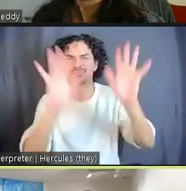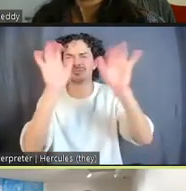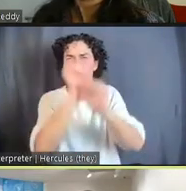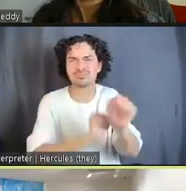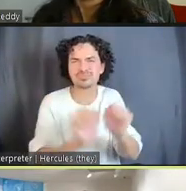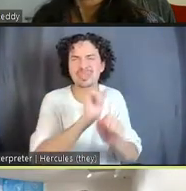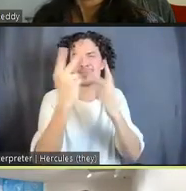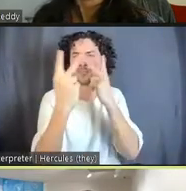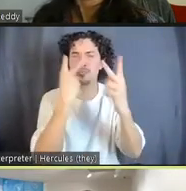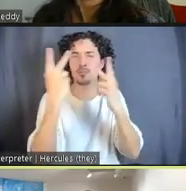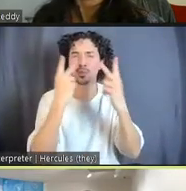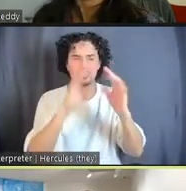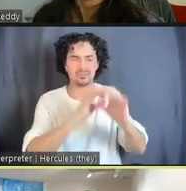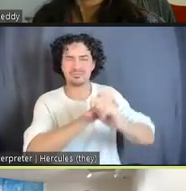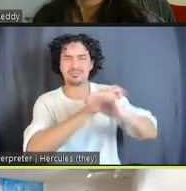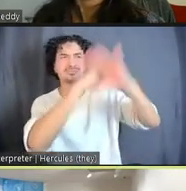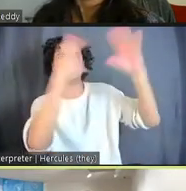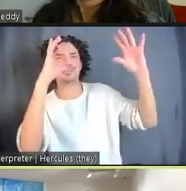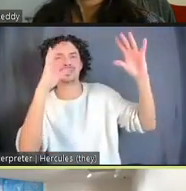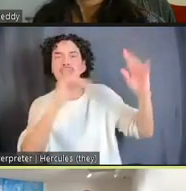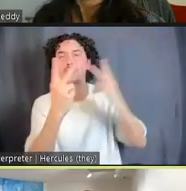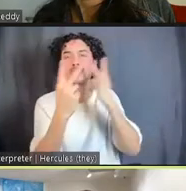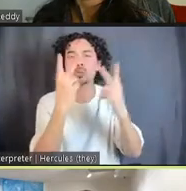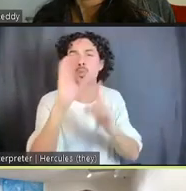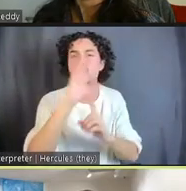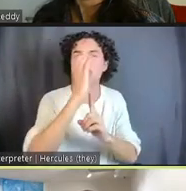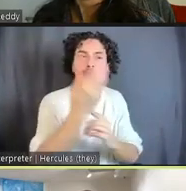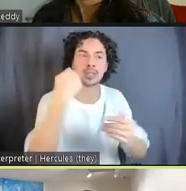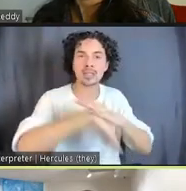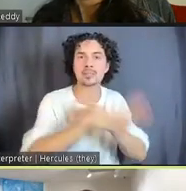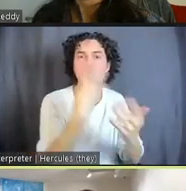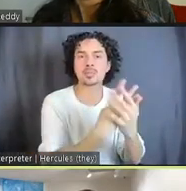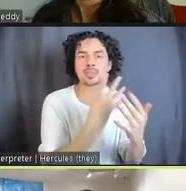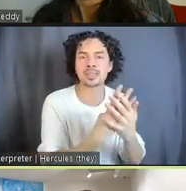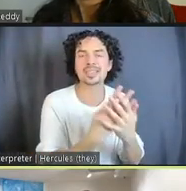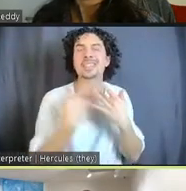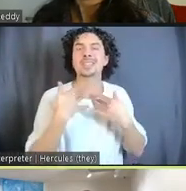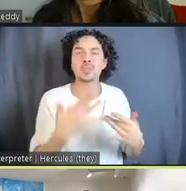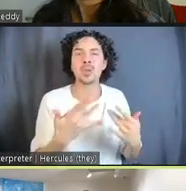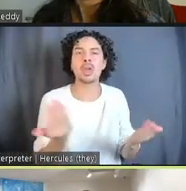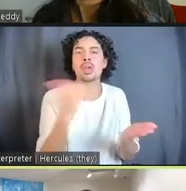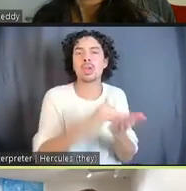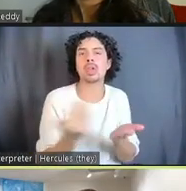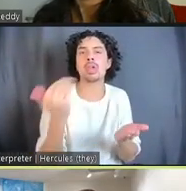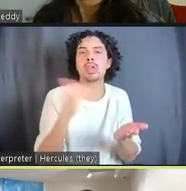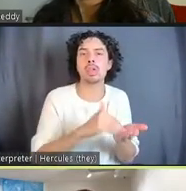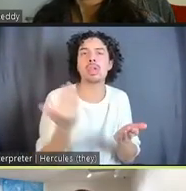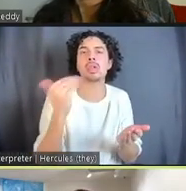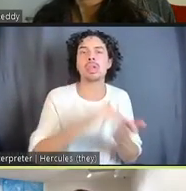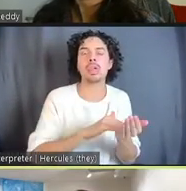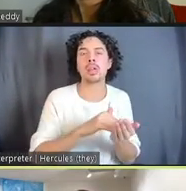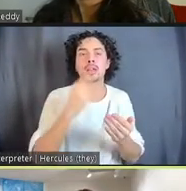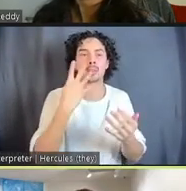prisons, because the visual culture of prisons is often one that just reproduces a kind of penal spectatorship, which Michelle Brown, a